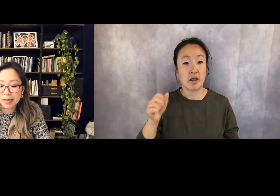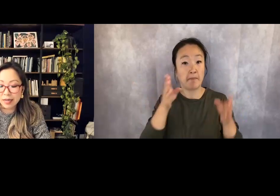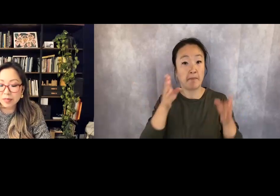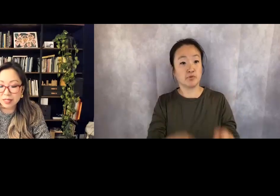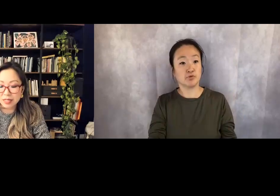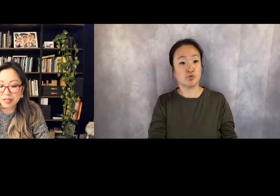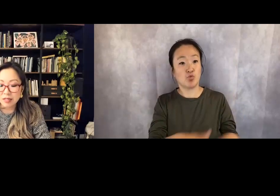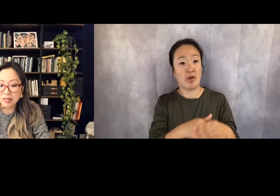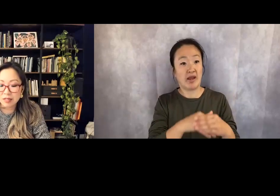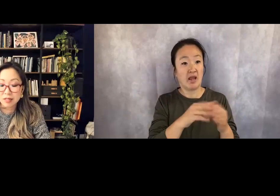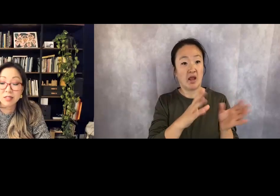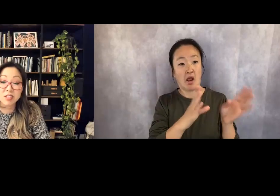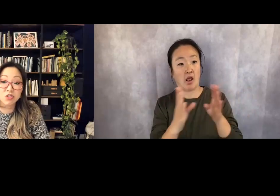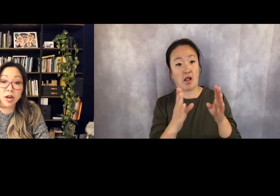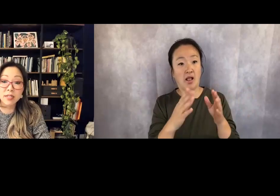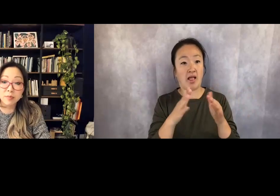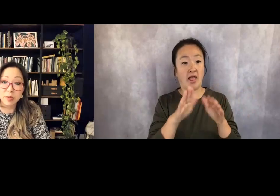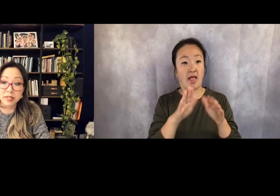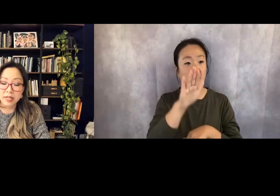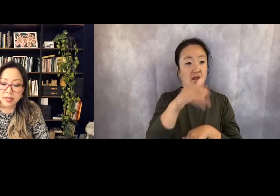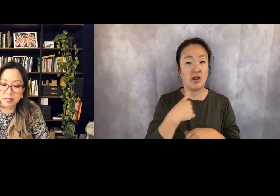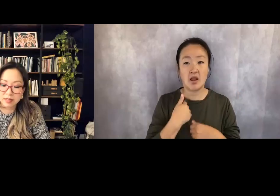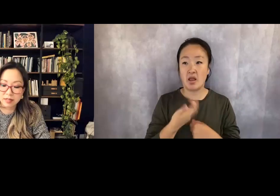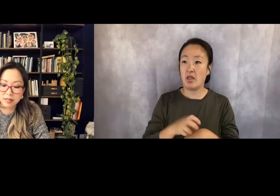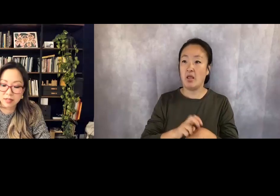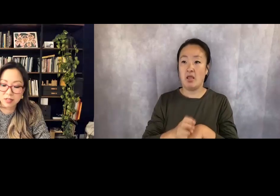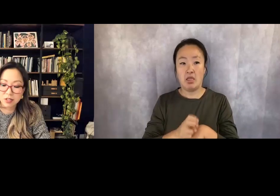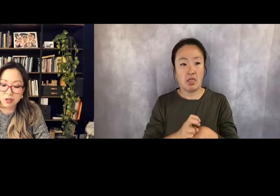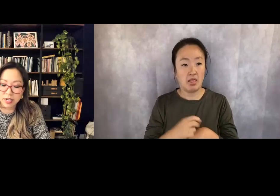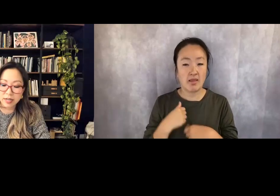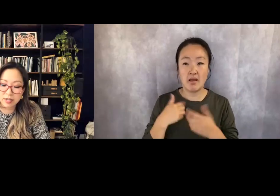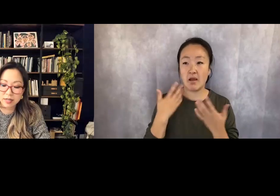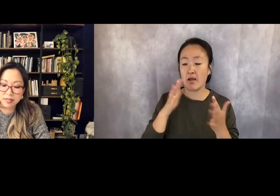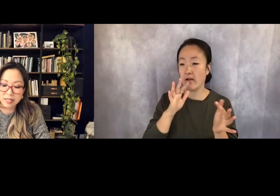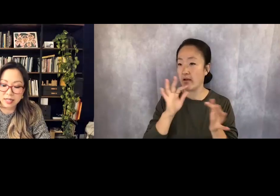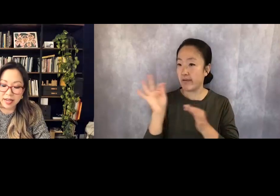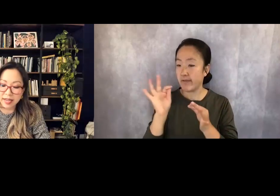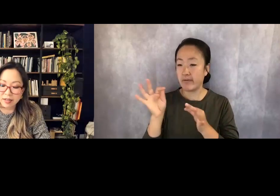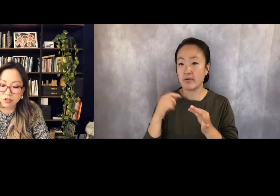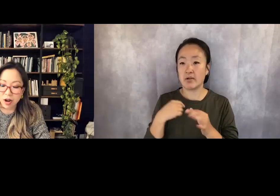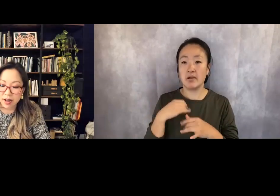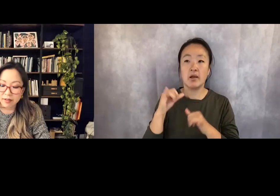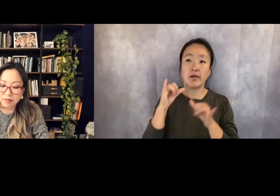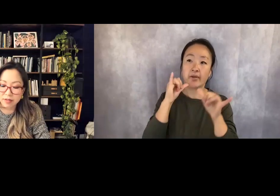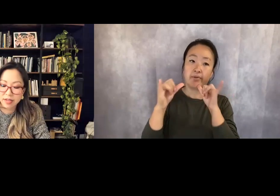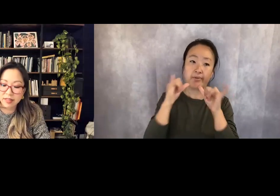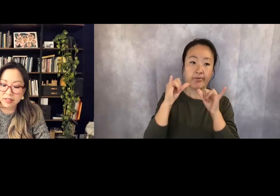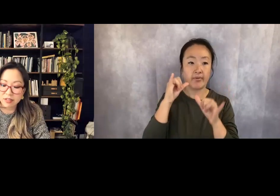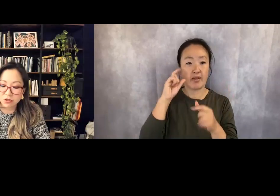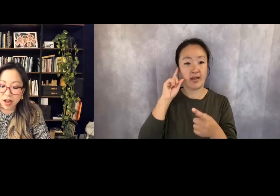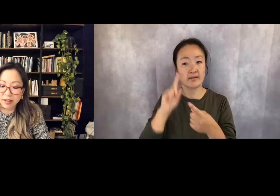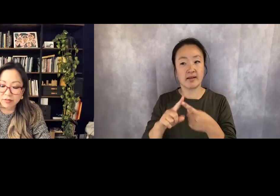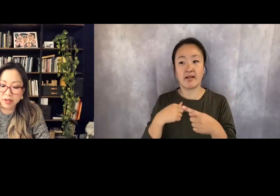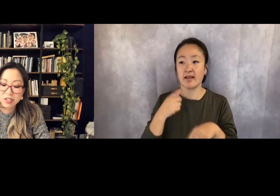Can't keep still. Distractibility. Drink till I can't drive, then drive to